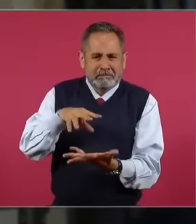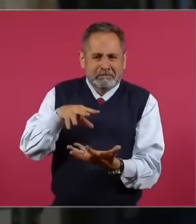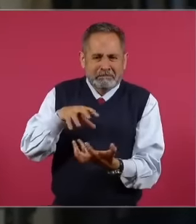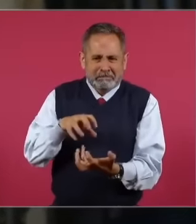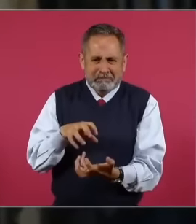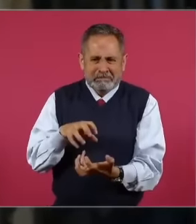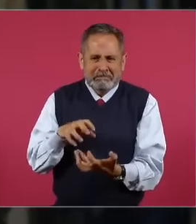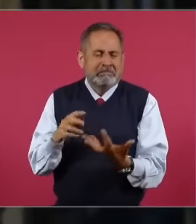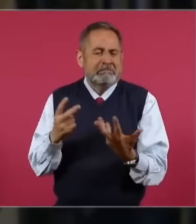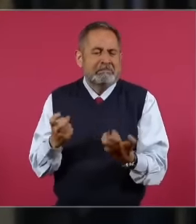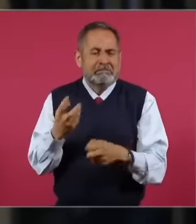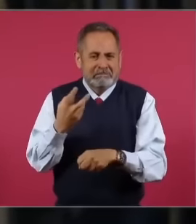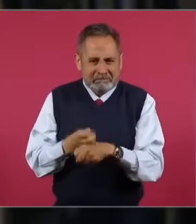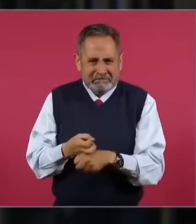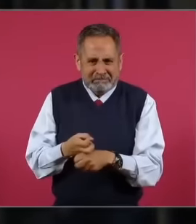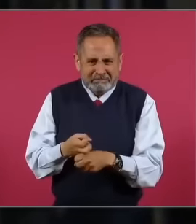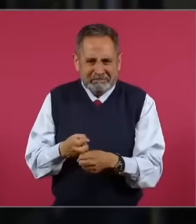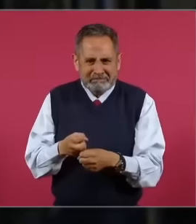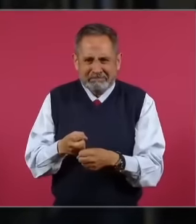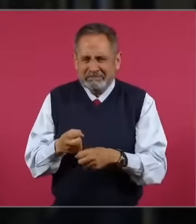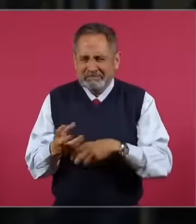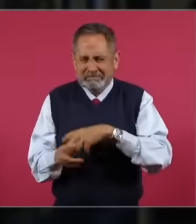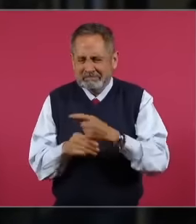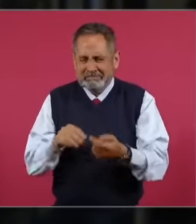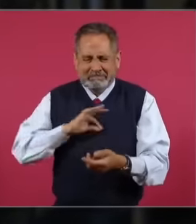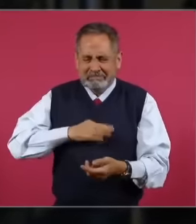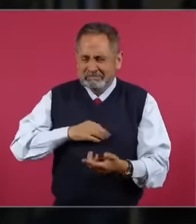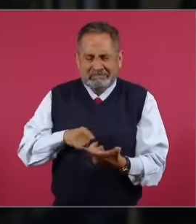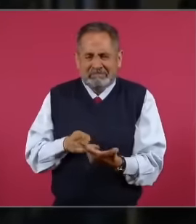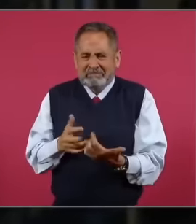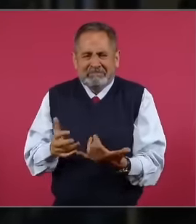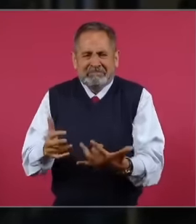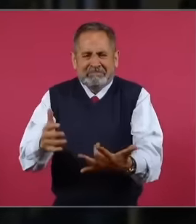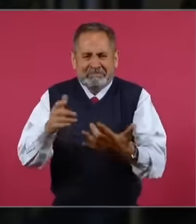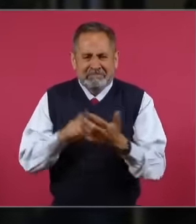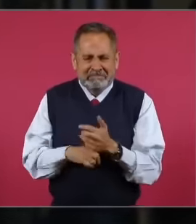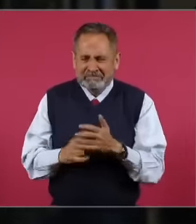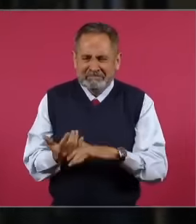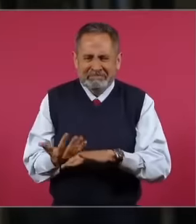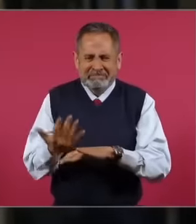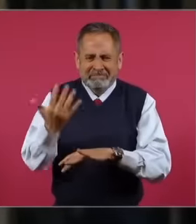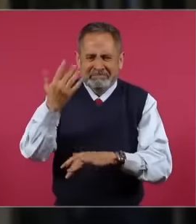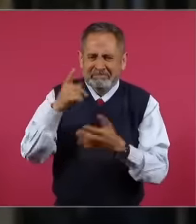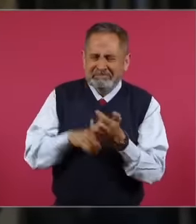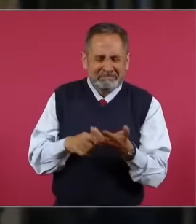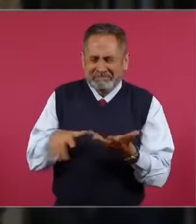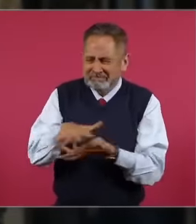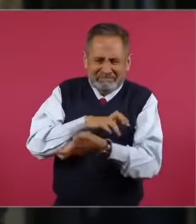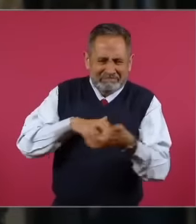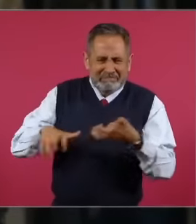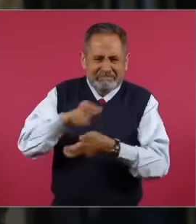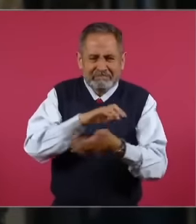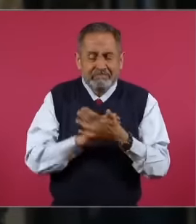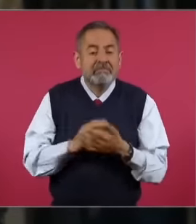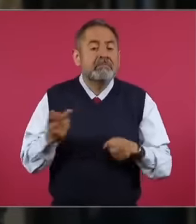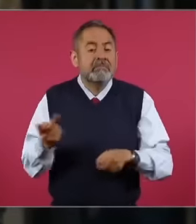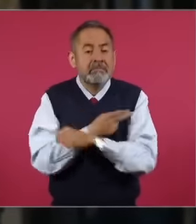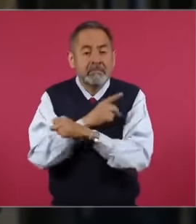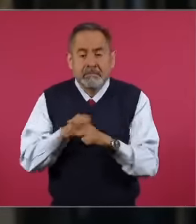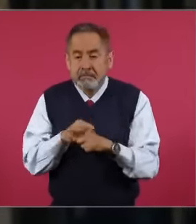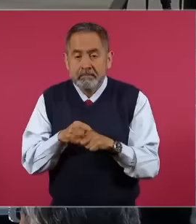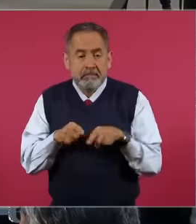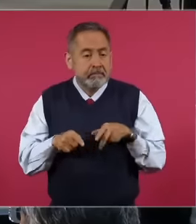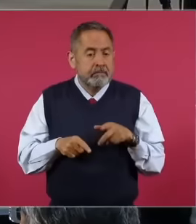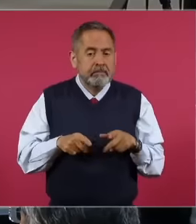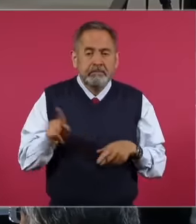and then aerosolized is that they were absorbed by the respiratory system of the